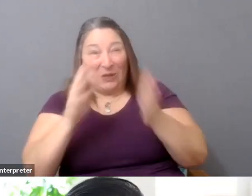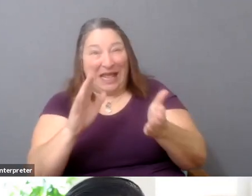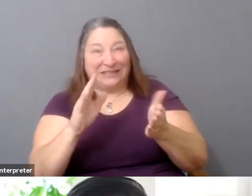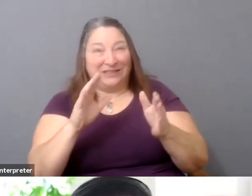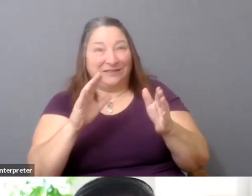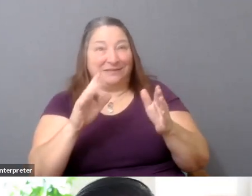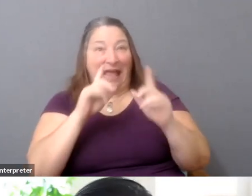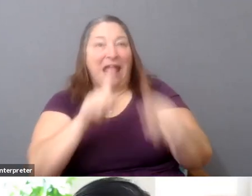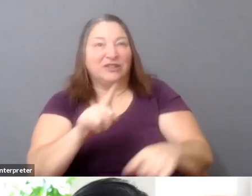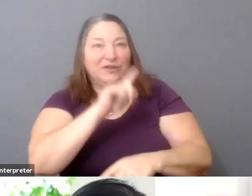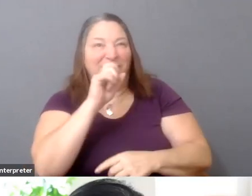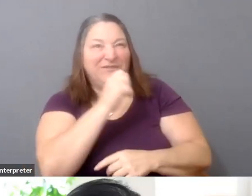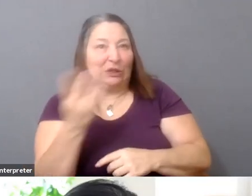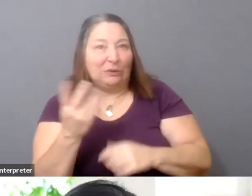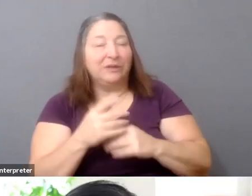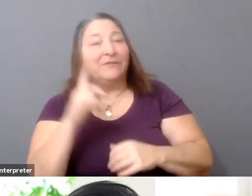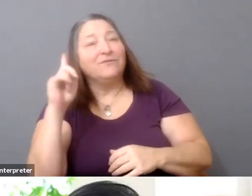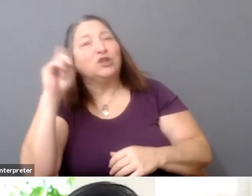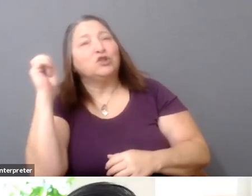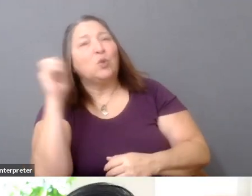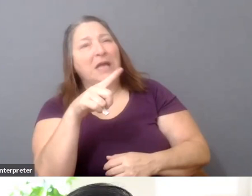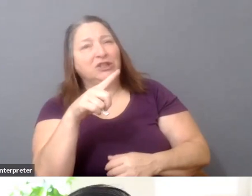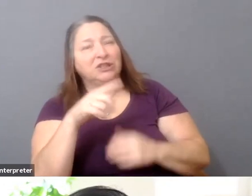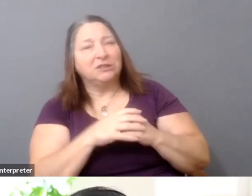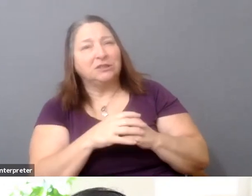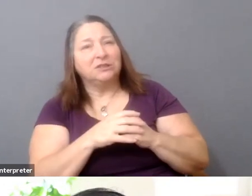The first question is, "What can be done to assure that films